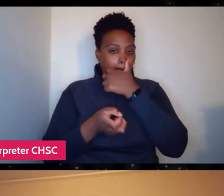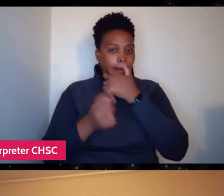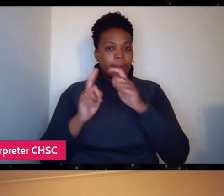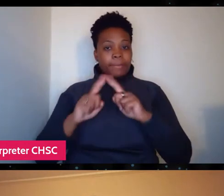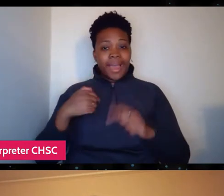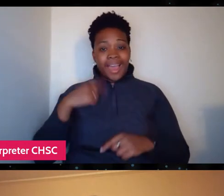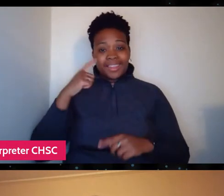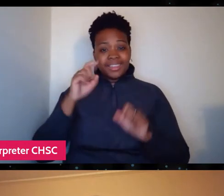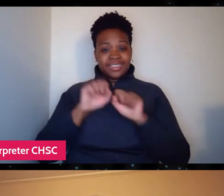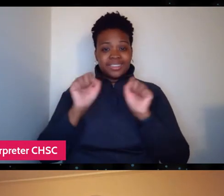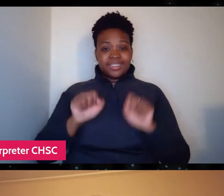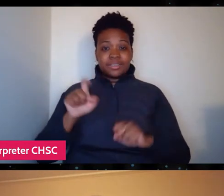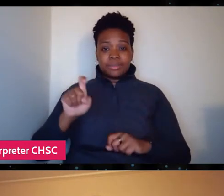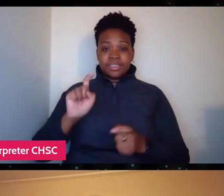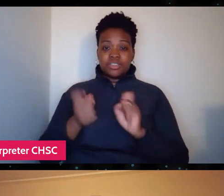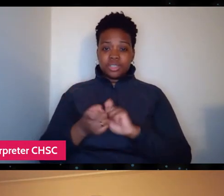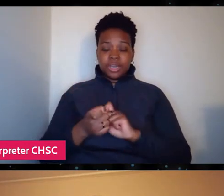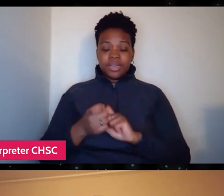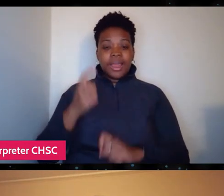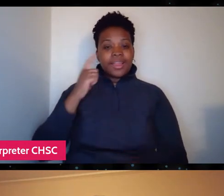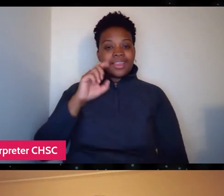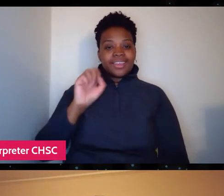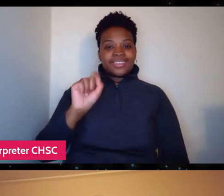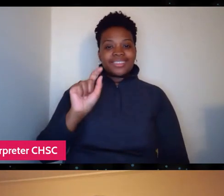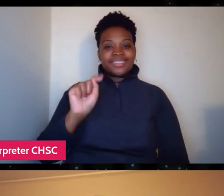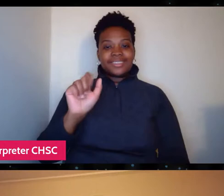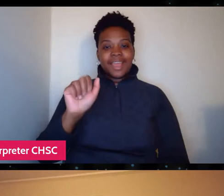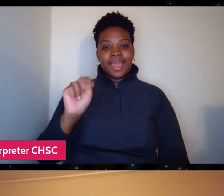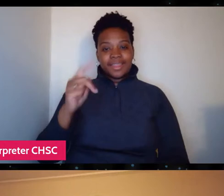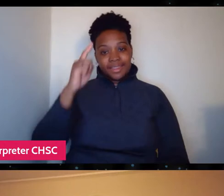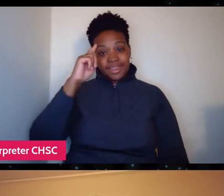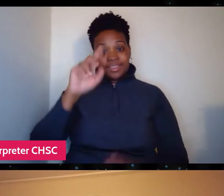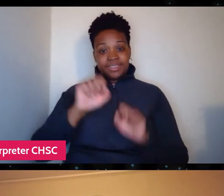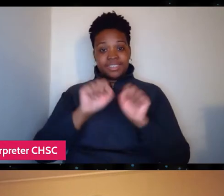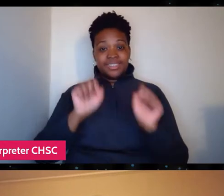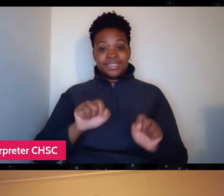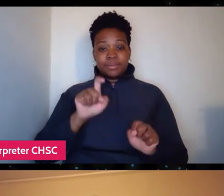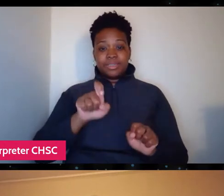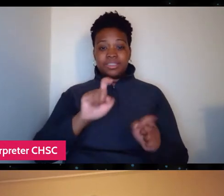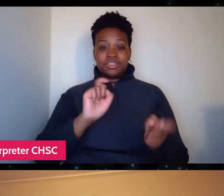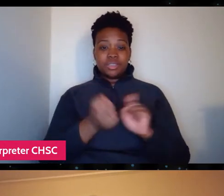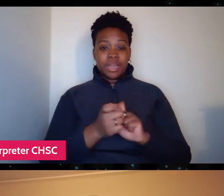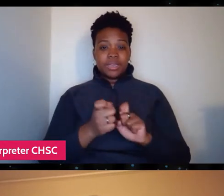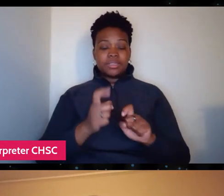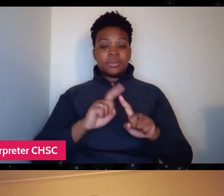And I think Stan believed that the system needed to change, but at the same time we need to bear in mind